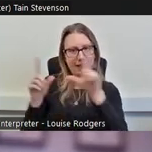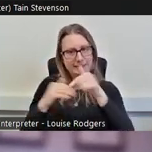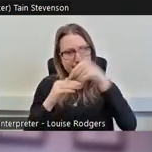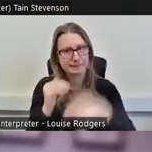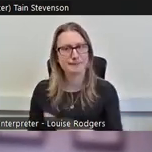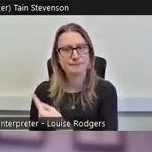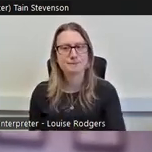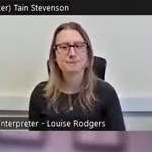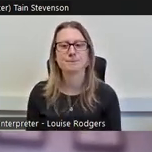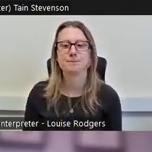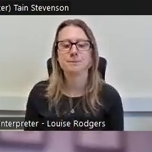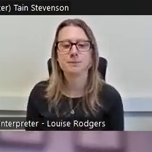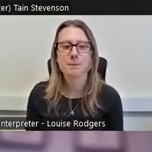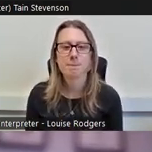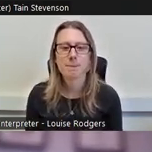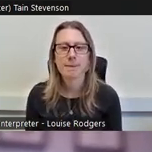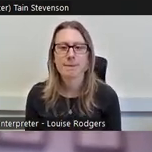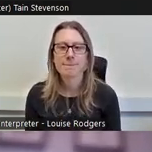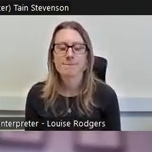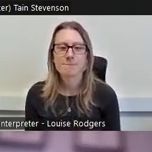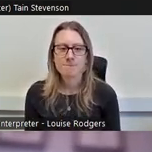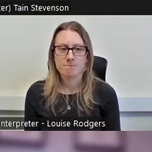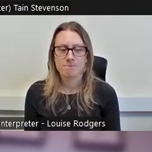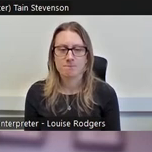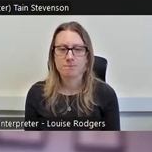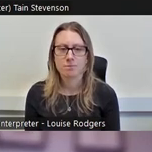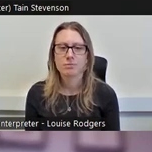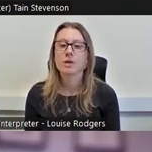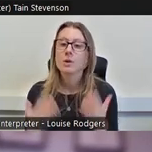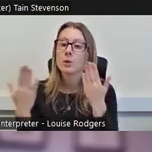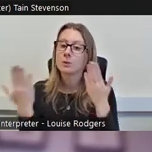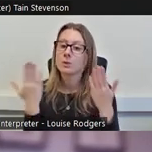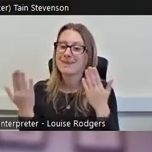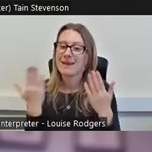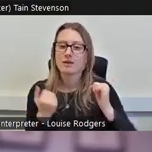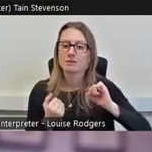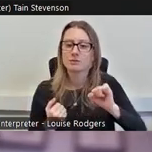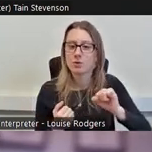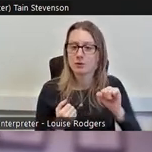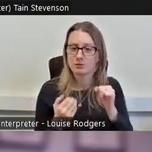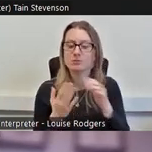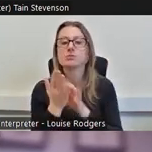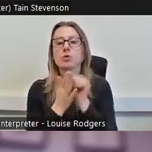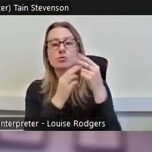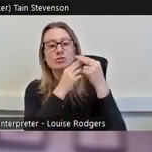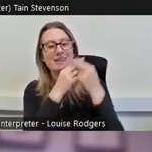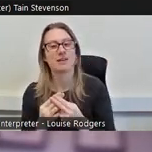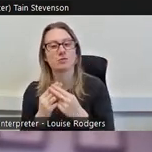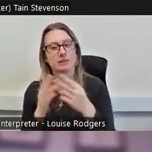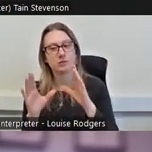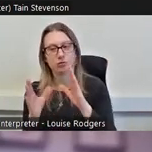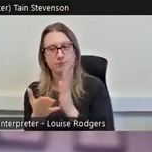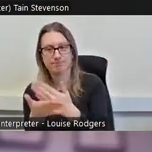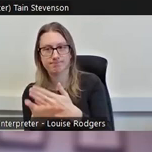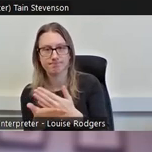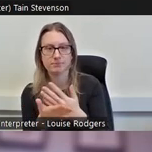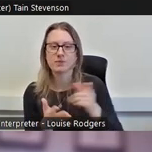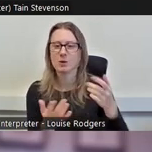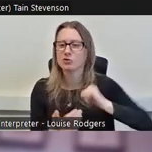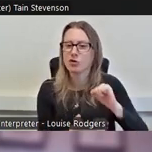So, if we compare Scotland to the culture and heritage sector--Scotland is the blue bars and